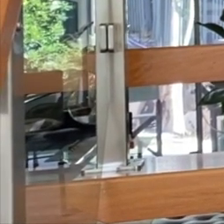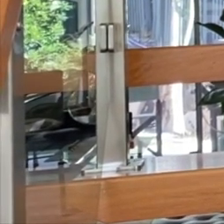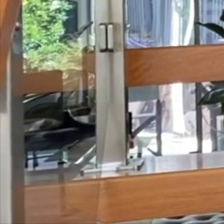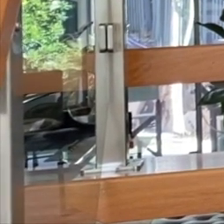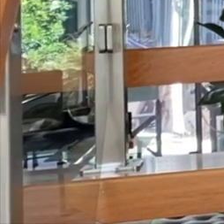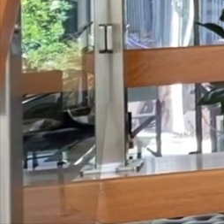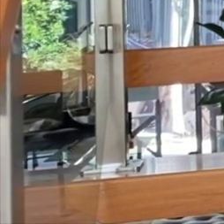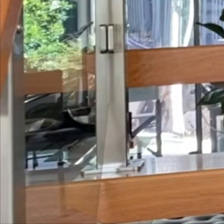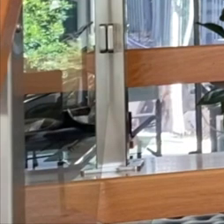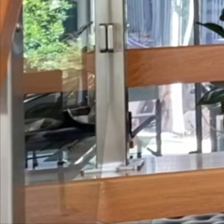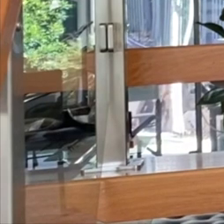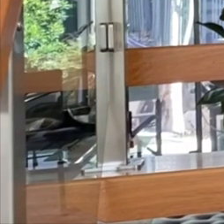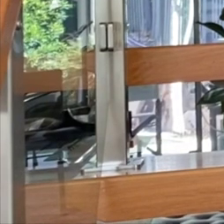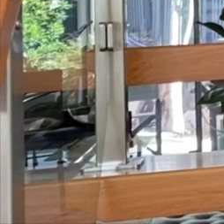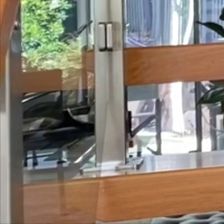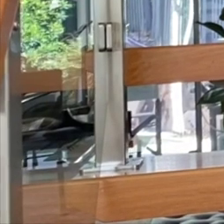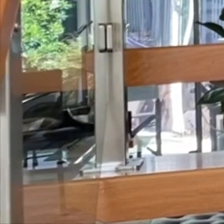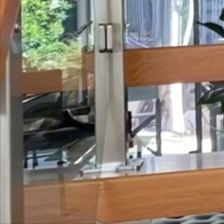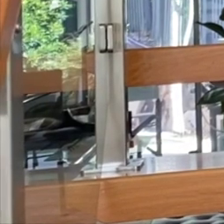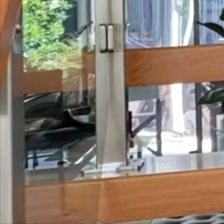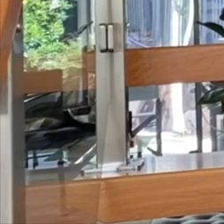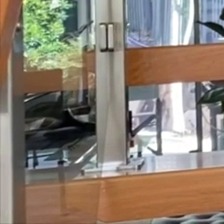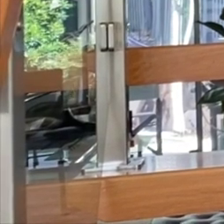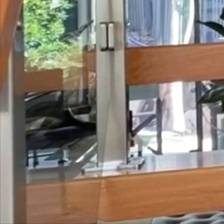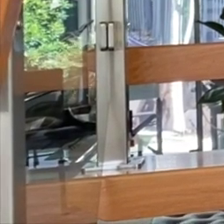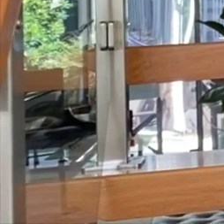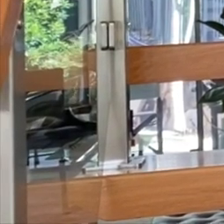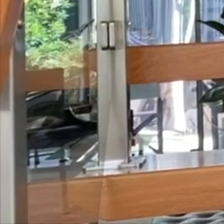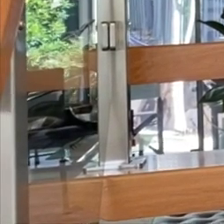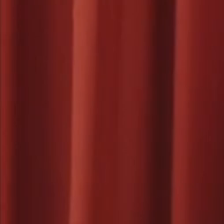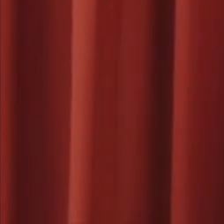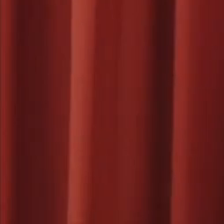an environment where we can get distracted easily but I've managed to avoid that. Yeah.